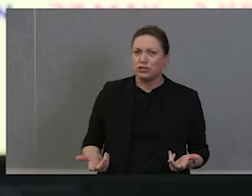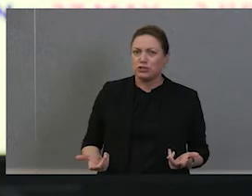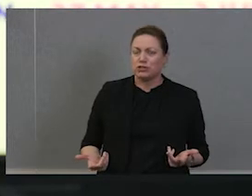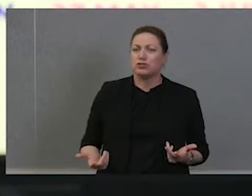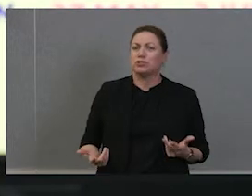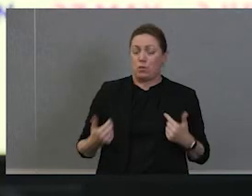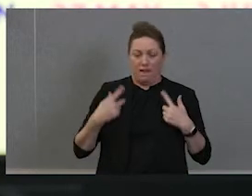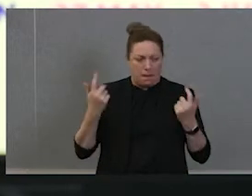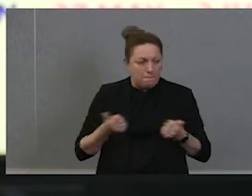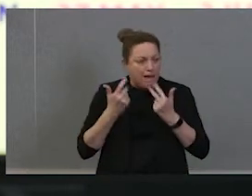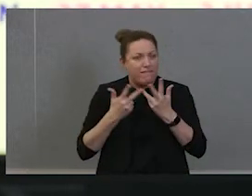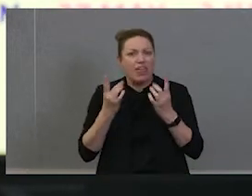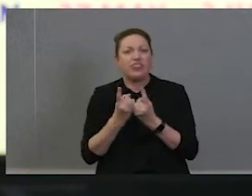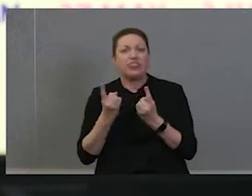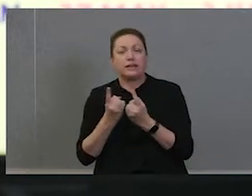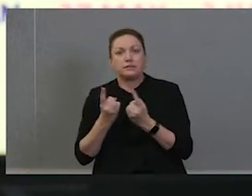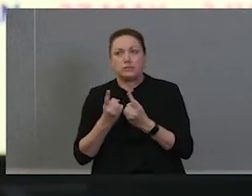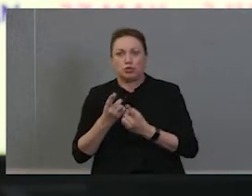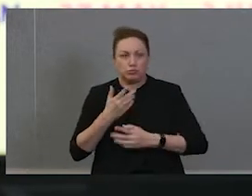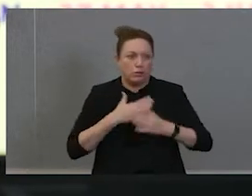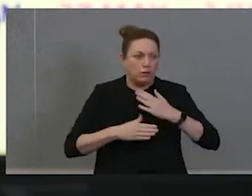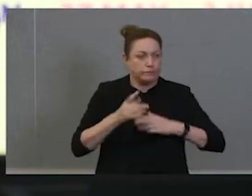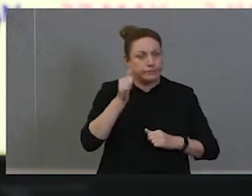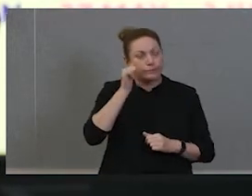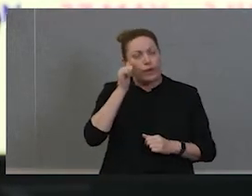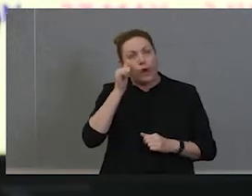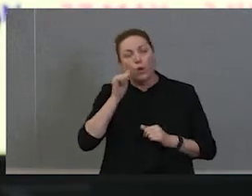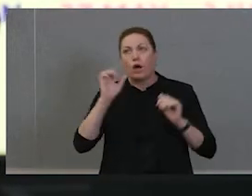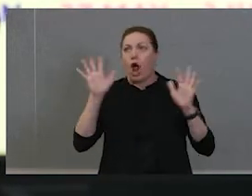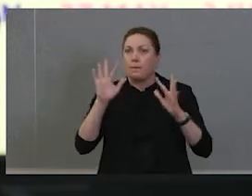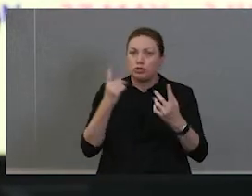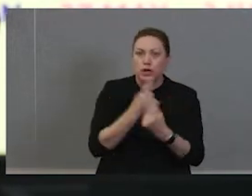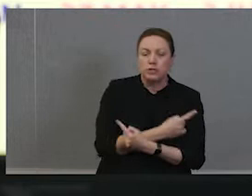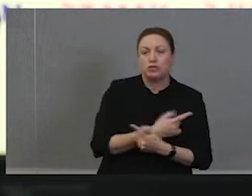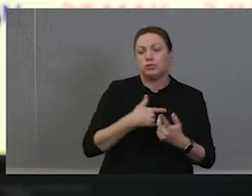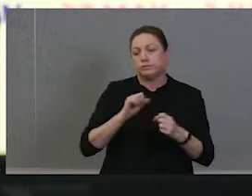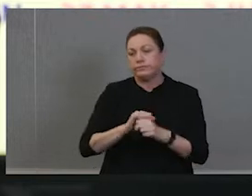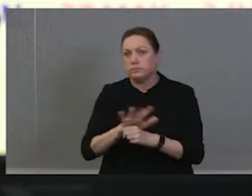that we're dealing with at the moment, including catastrophic climate change, including things like pandemics. I mean, there's some